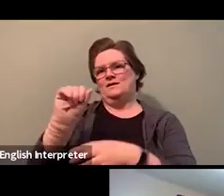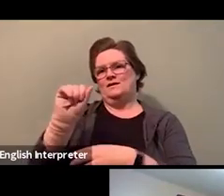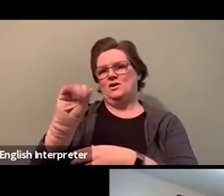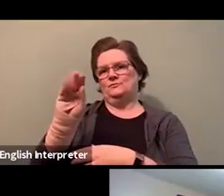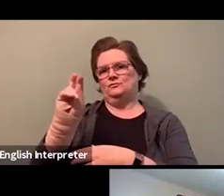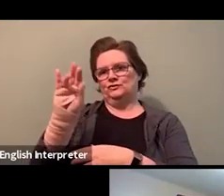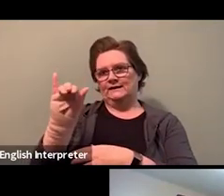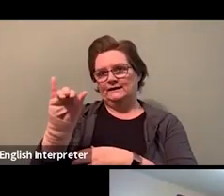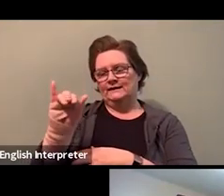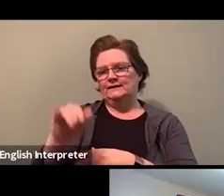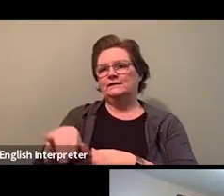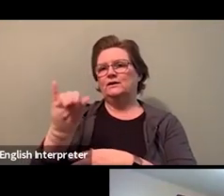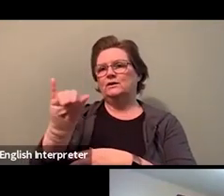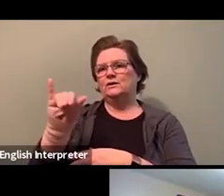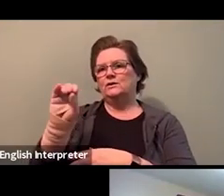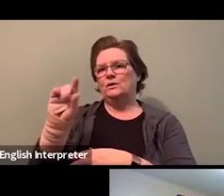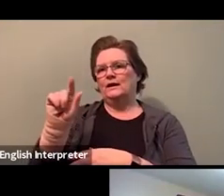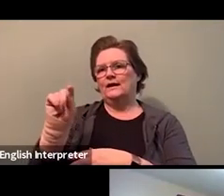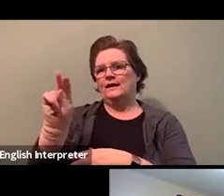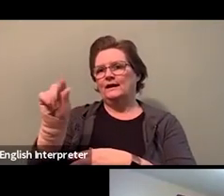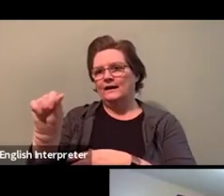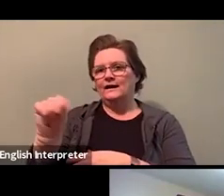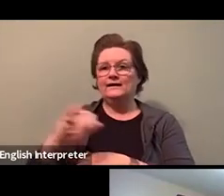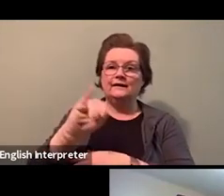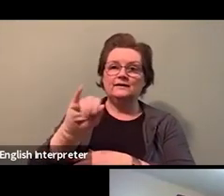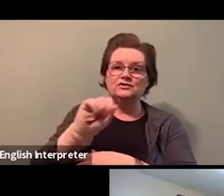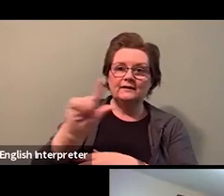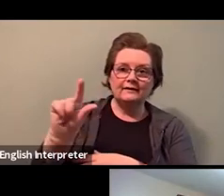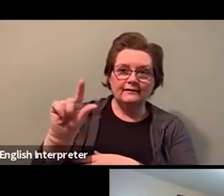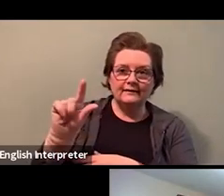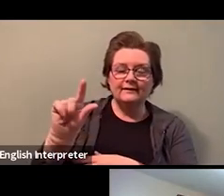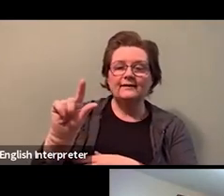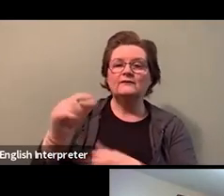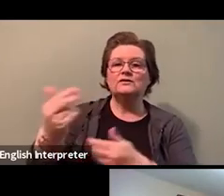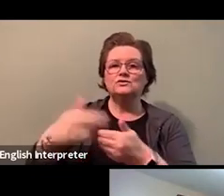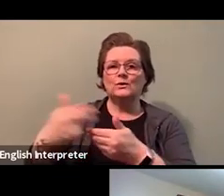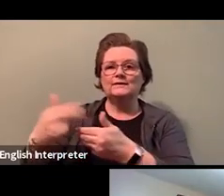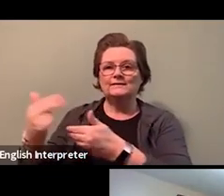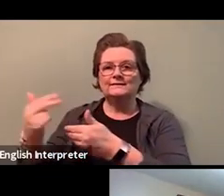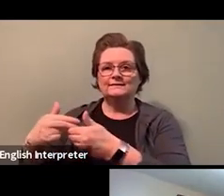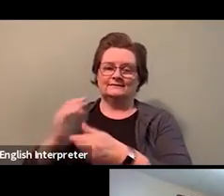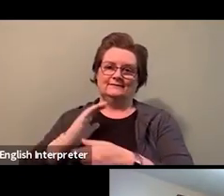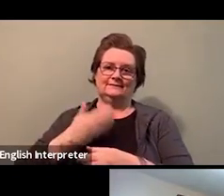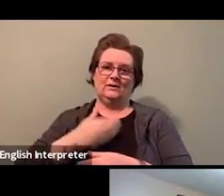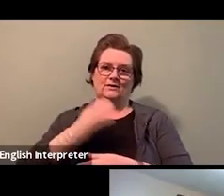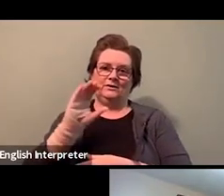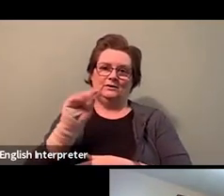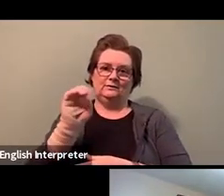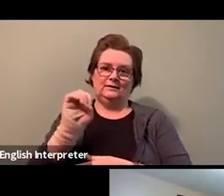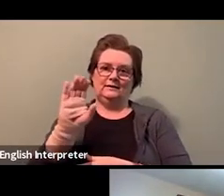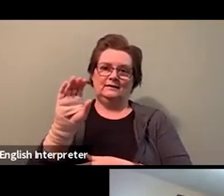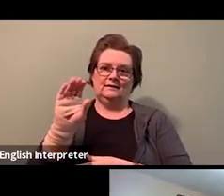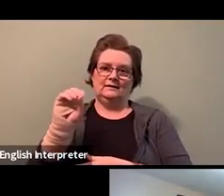for joining myself and Sharon tonight for "CUPE Connects". It's been so inspiring,